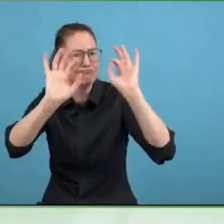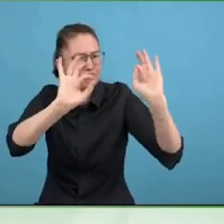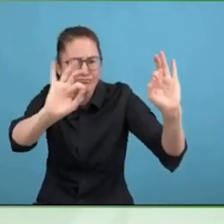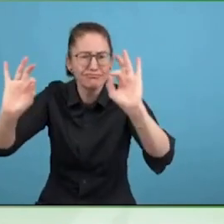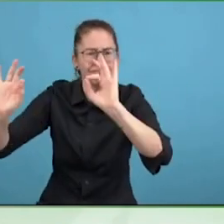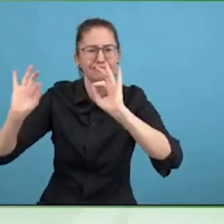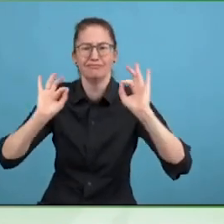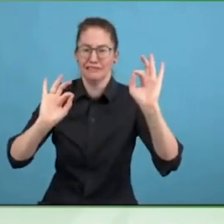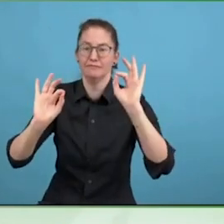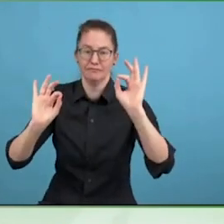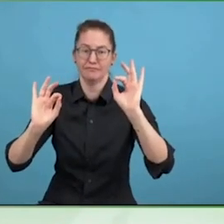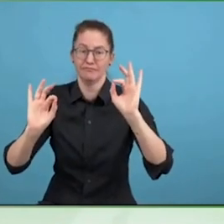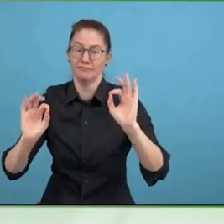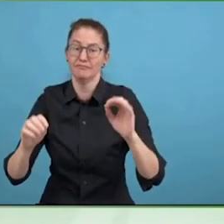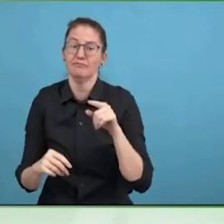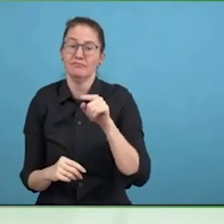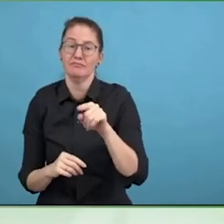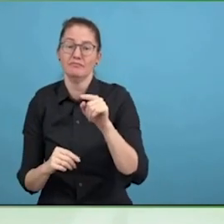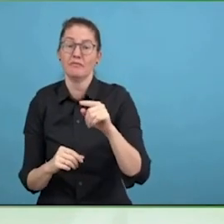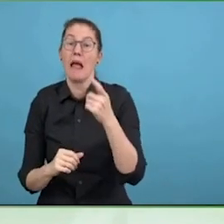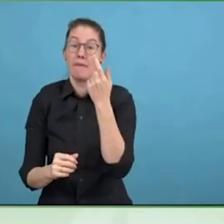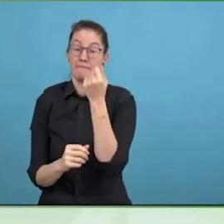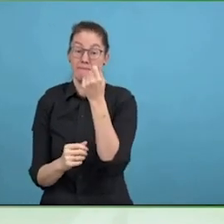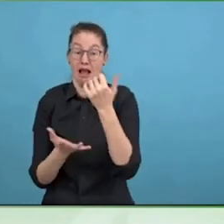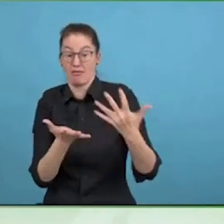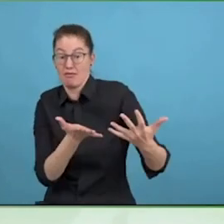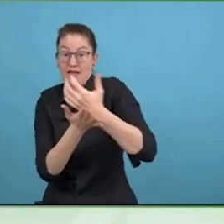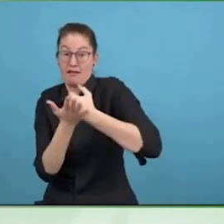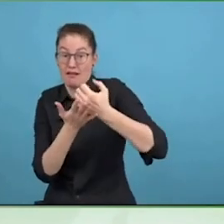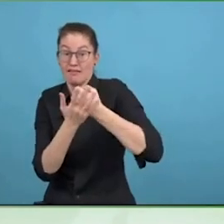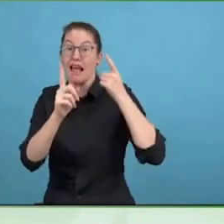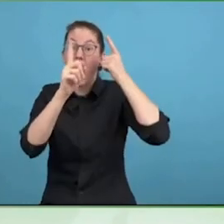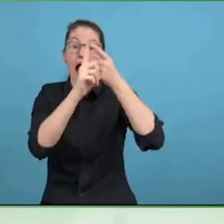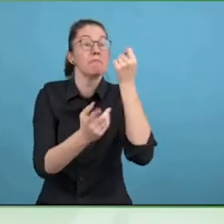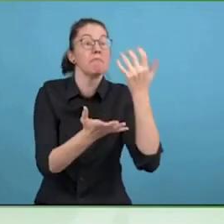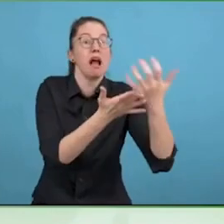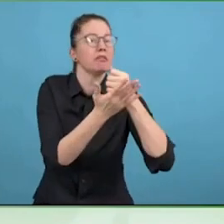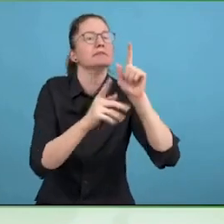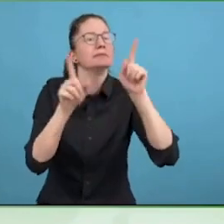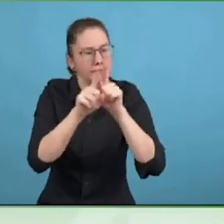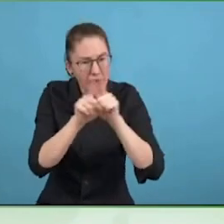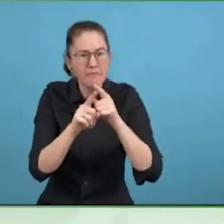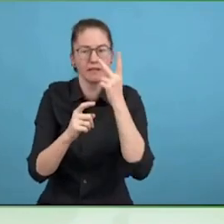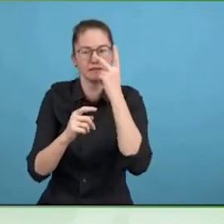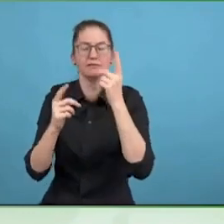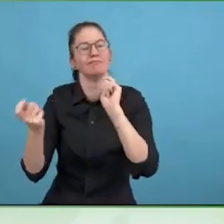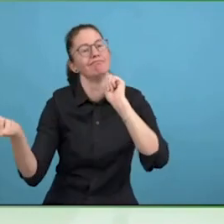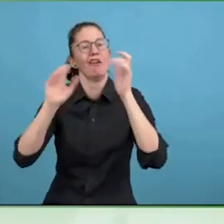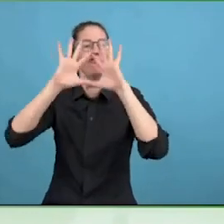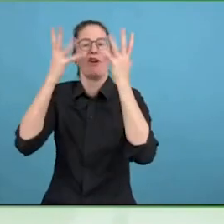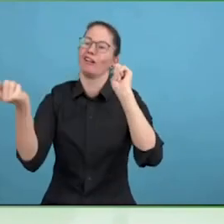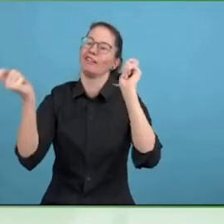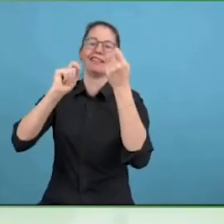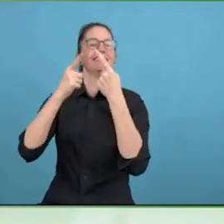doing reporting on other aspects than financial, like diversity, but also environmental, but that altogether.